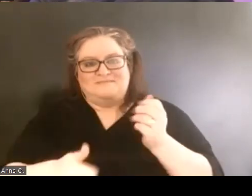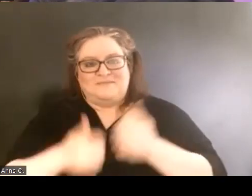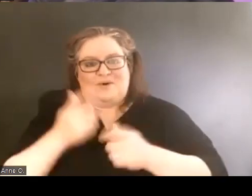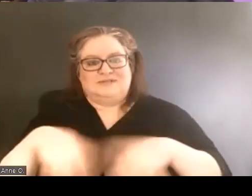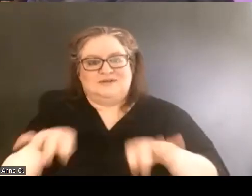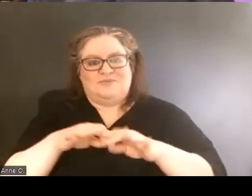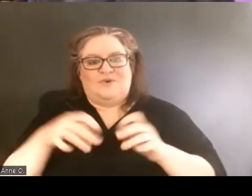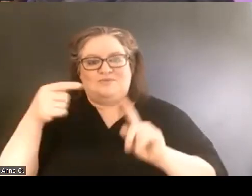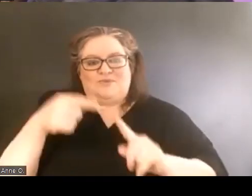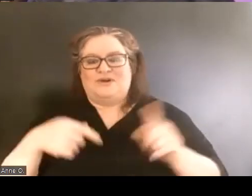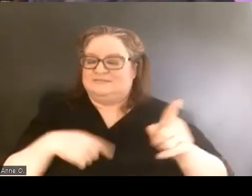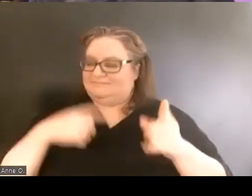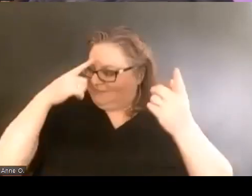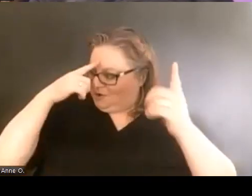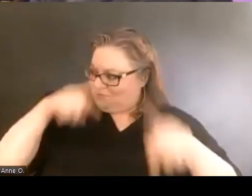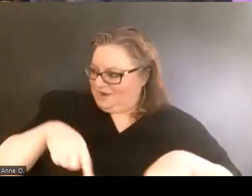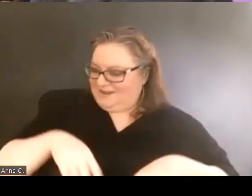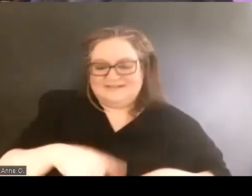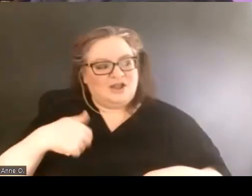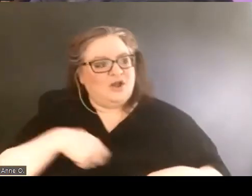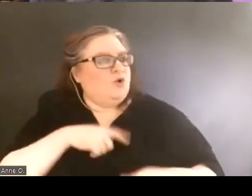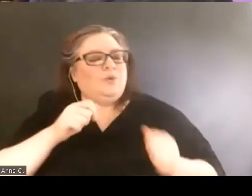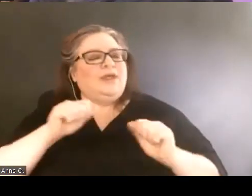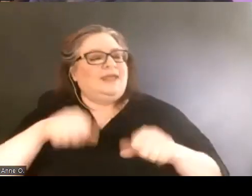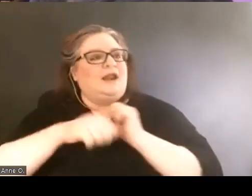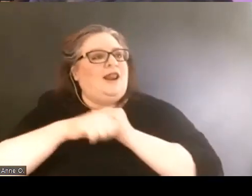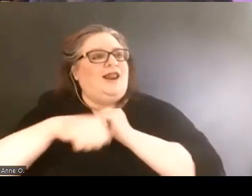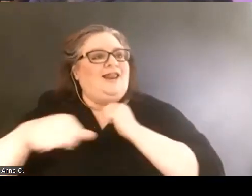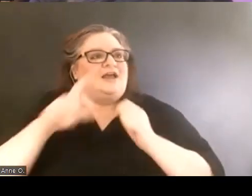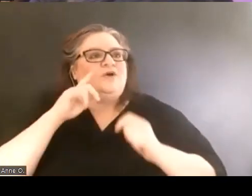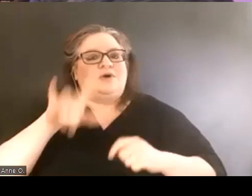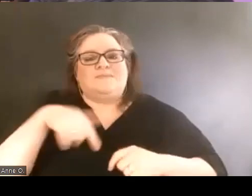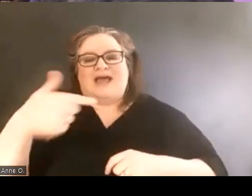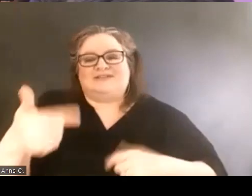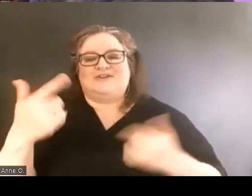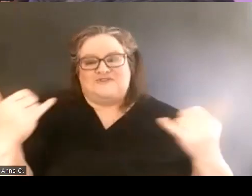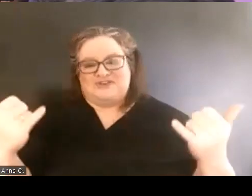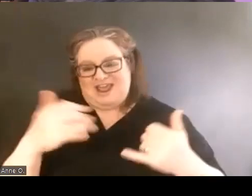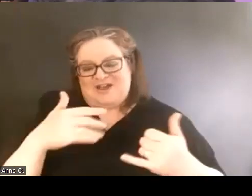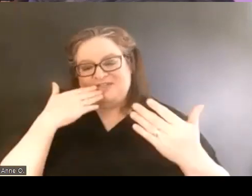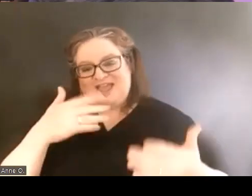That went great. Okay. Yeah, we could talk for days. So we're gonna pass it over now. Thank you for your time.